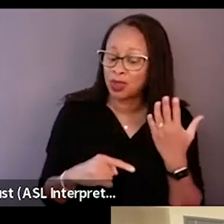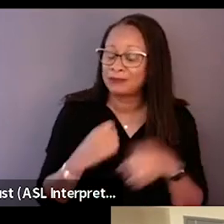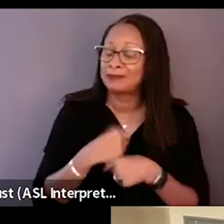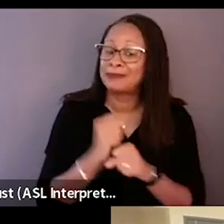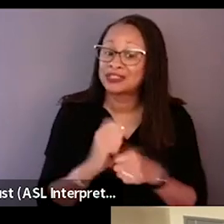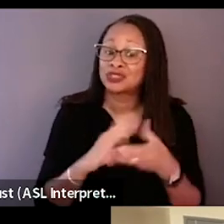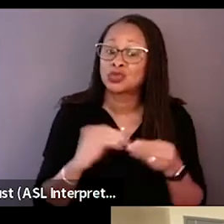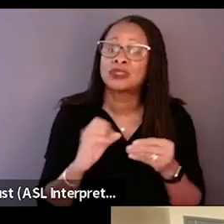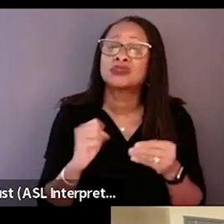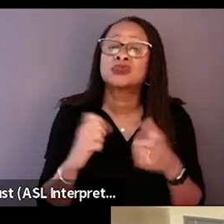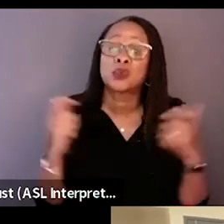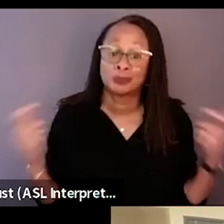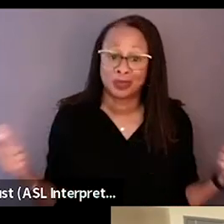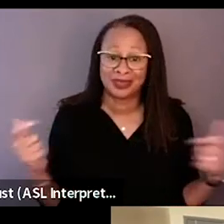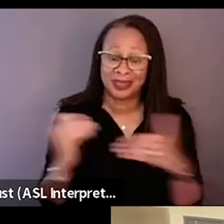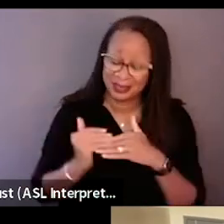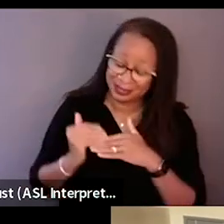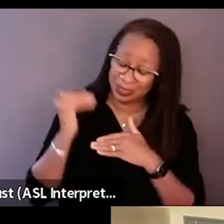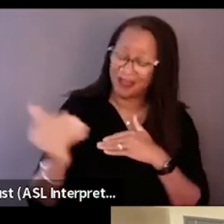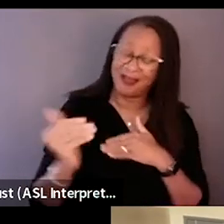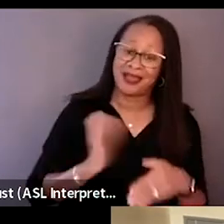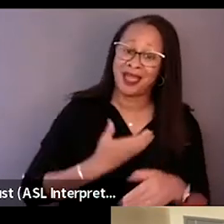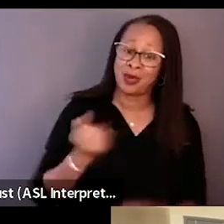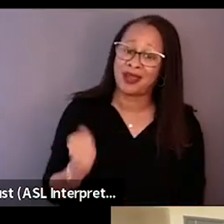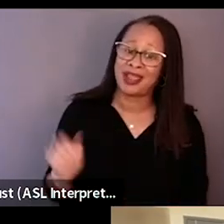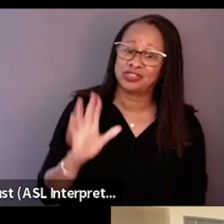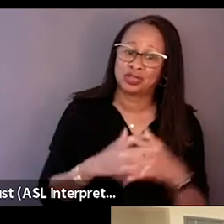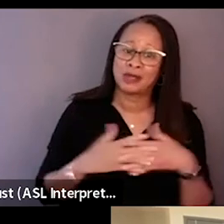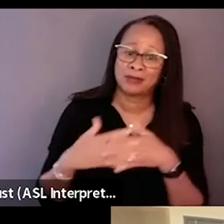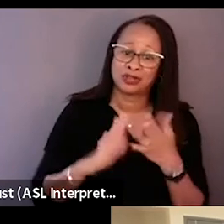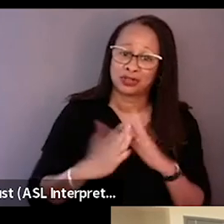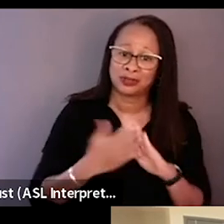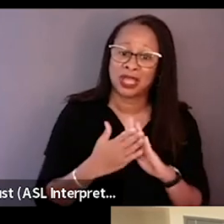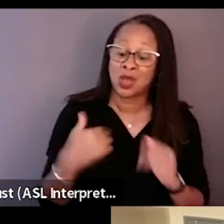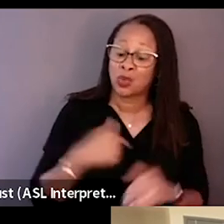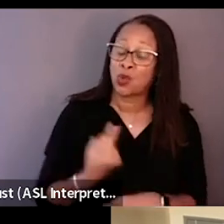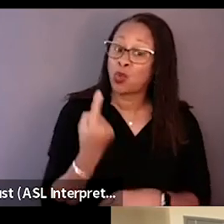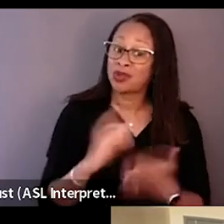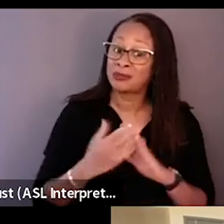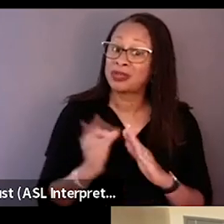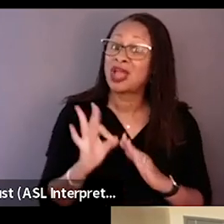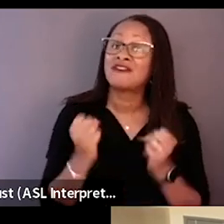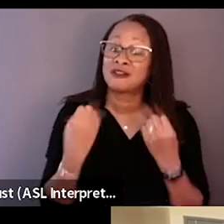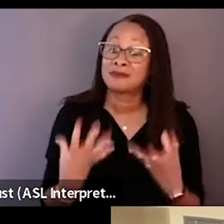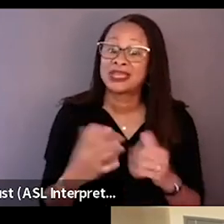and it goes beyond the Asian American community. We are one community of many in the fabric of this entire country.